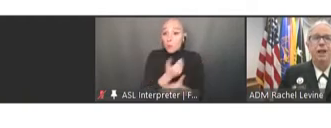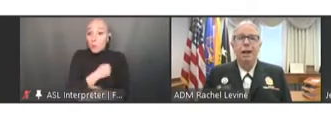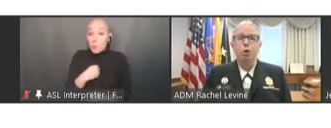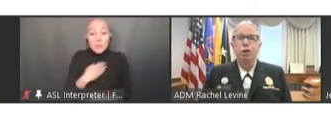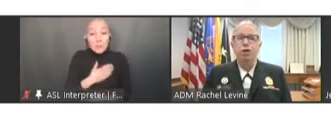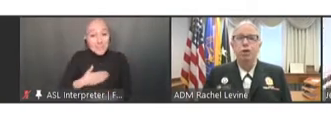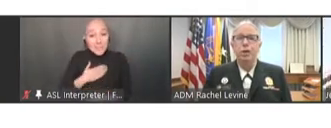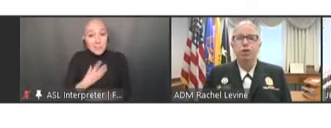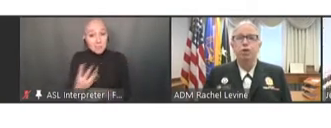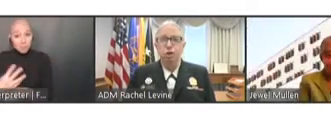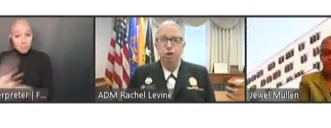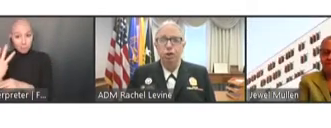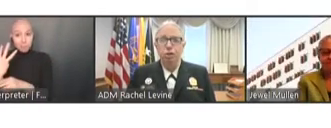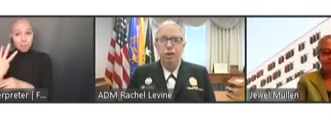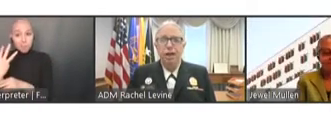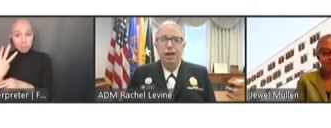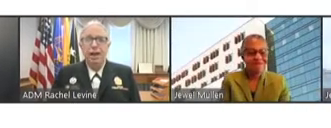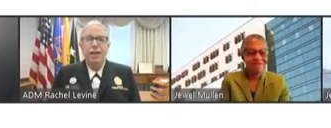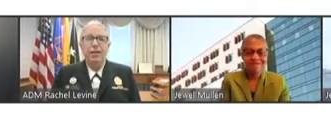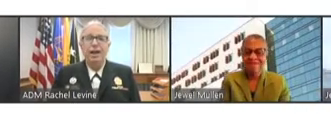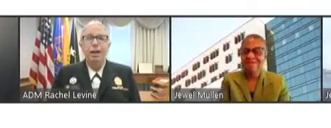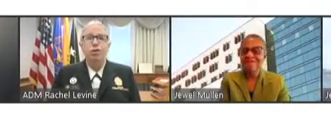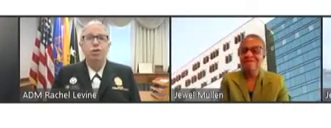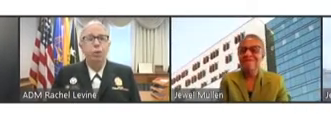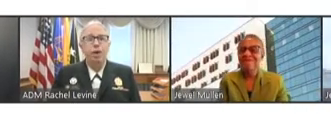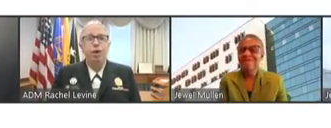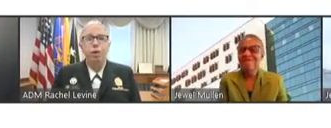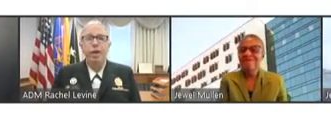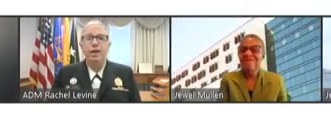I'm going to introduce you. And then I will swear you in